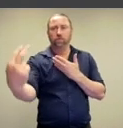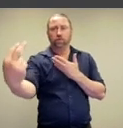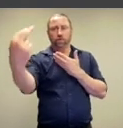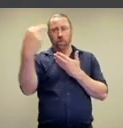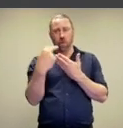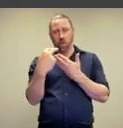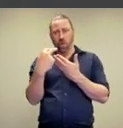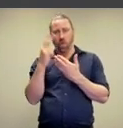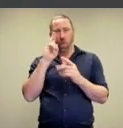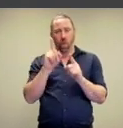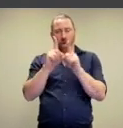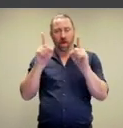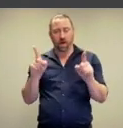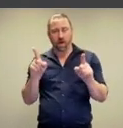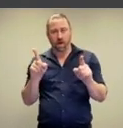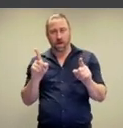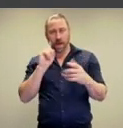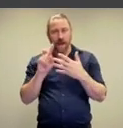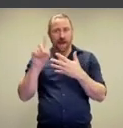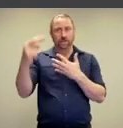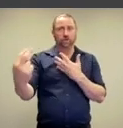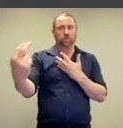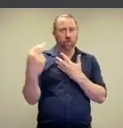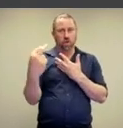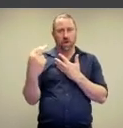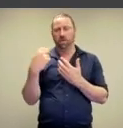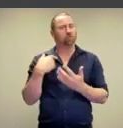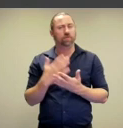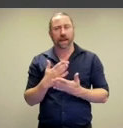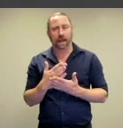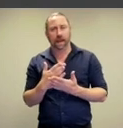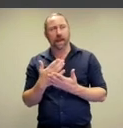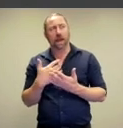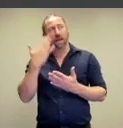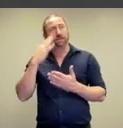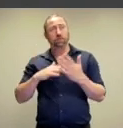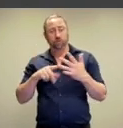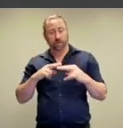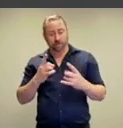an external likeness when of course